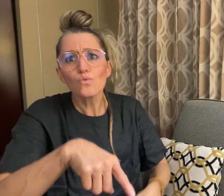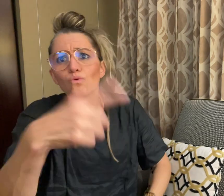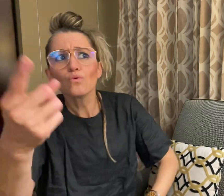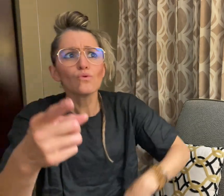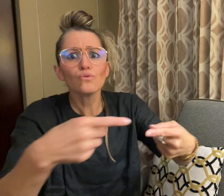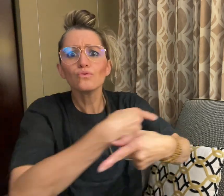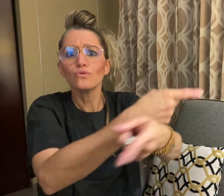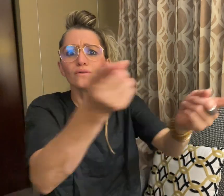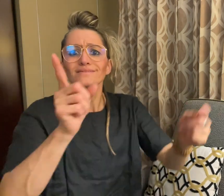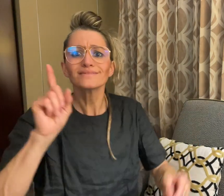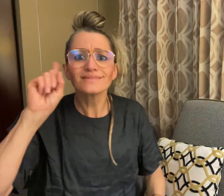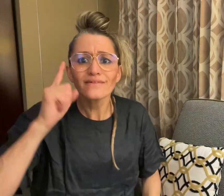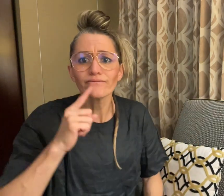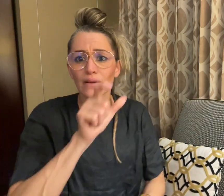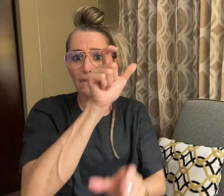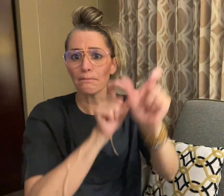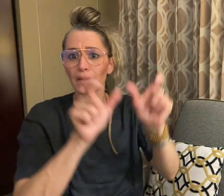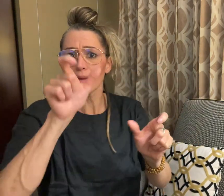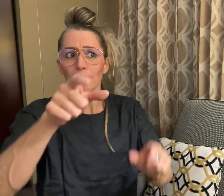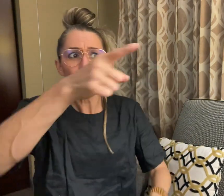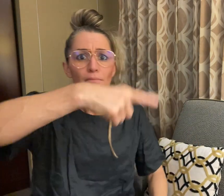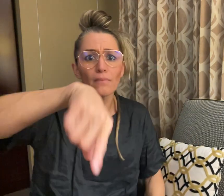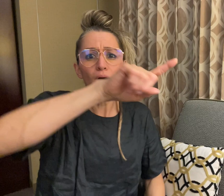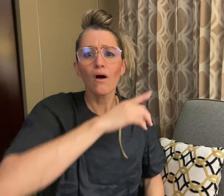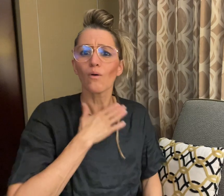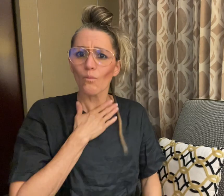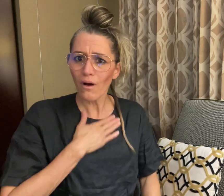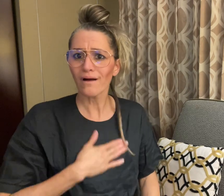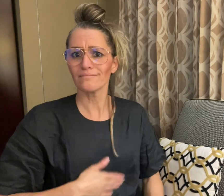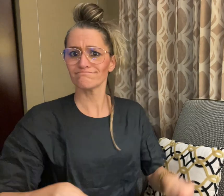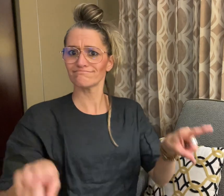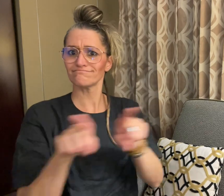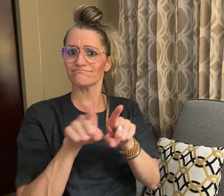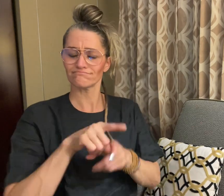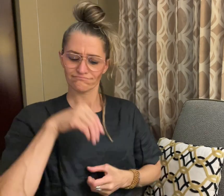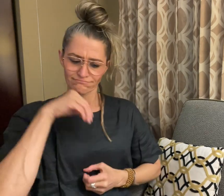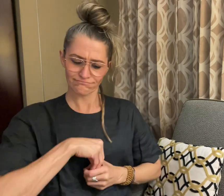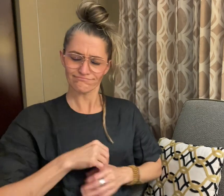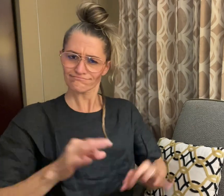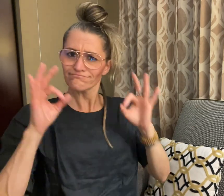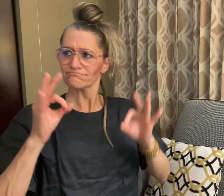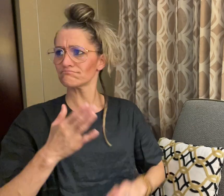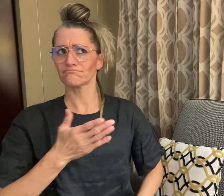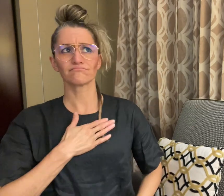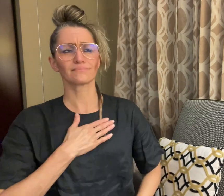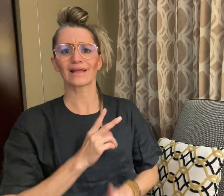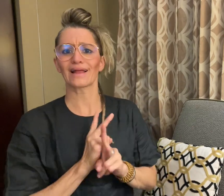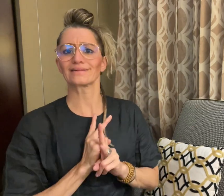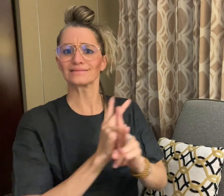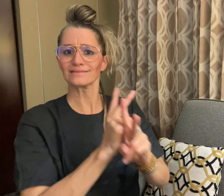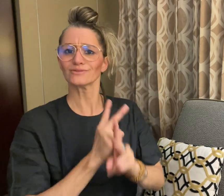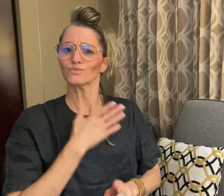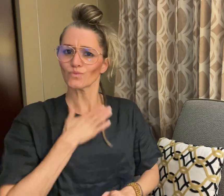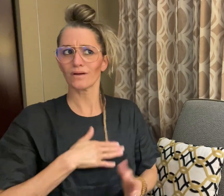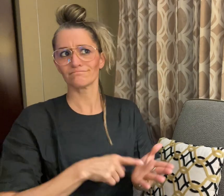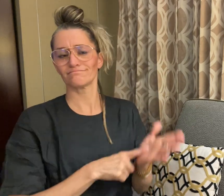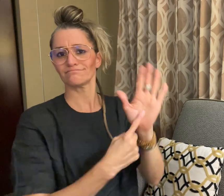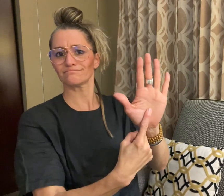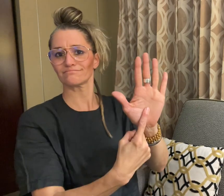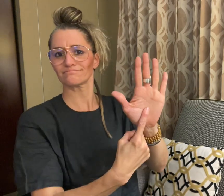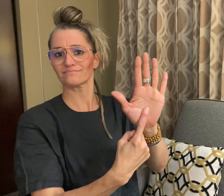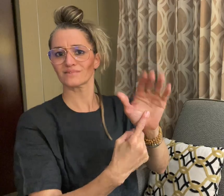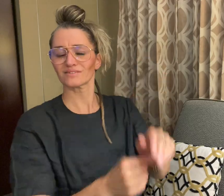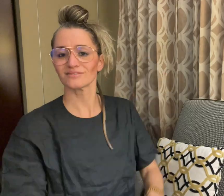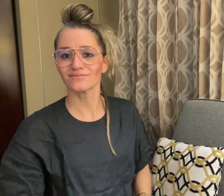who want to live their true identity.